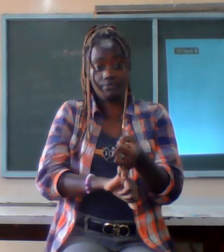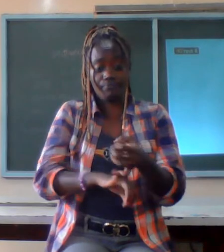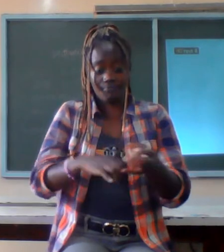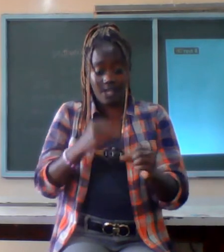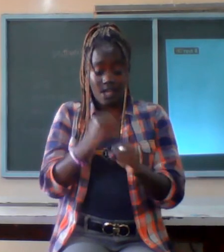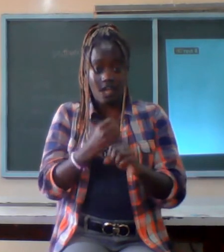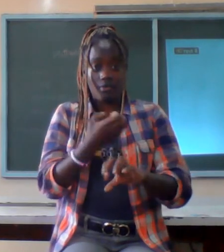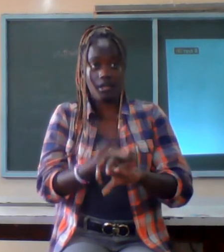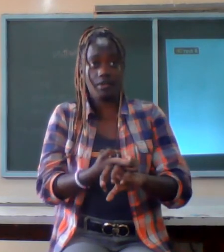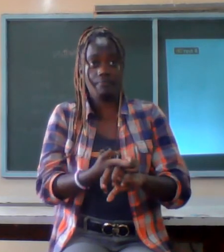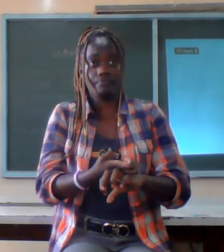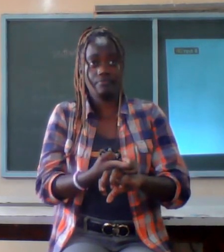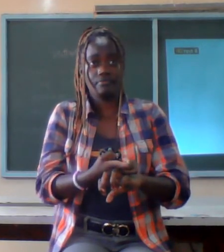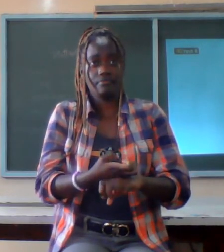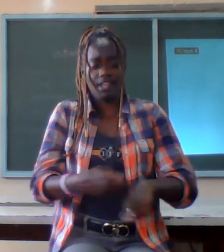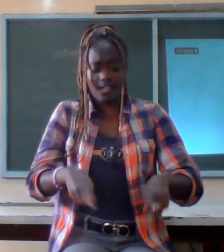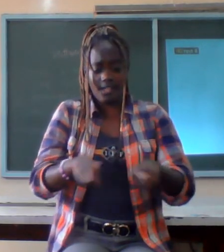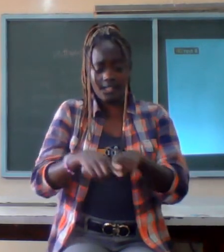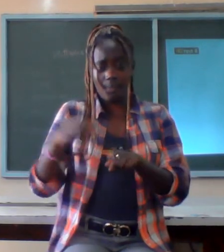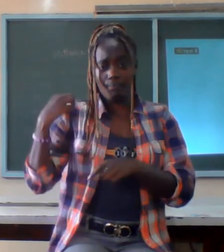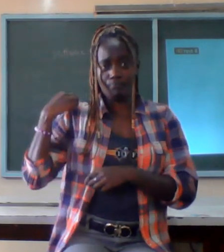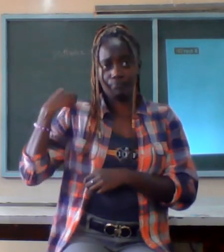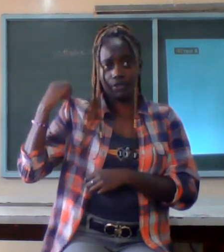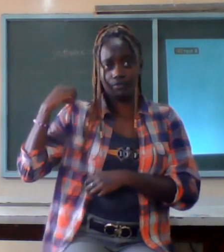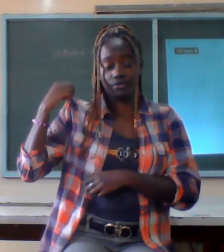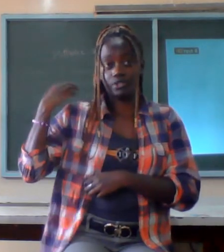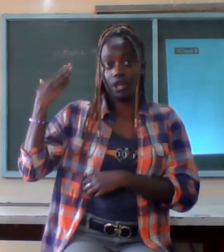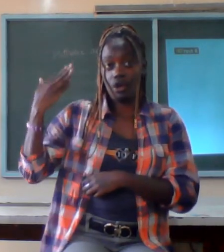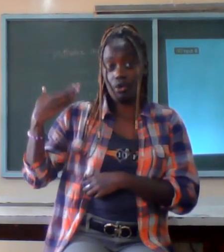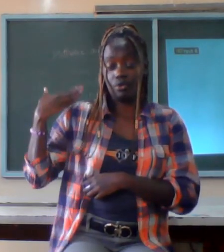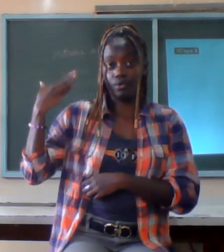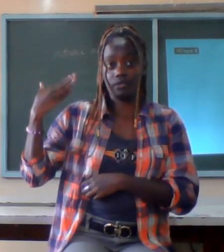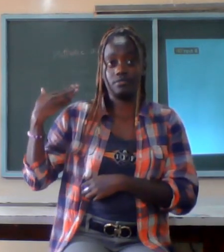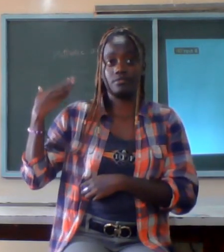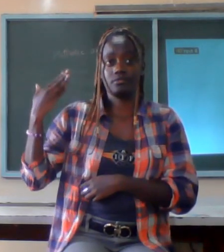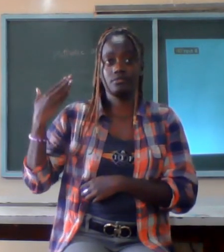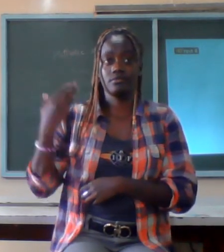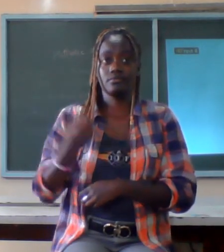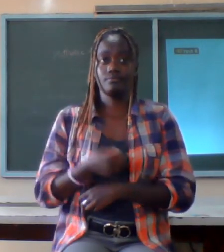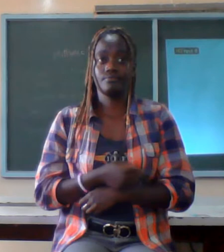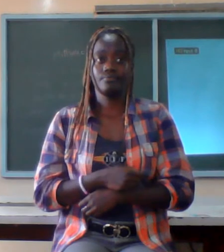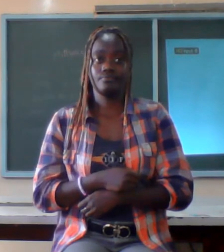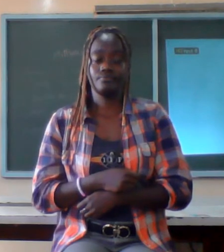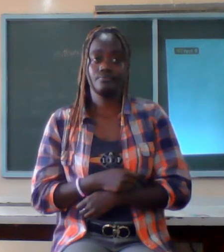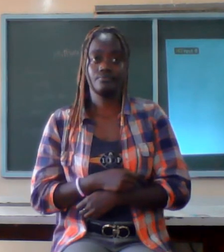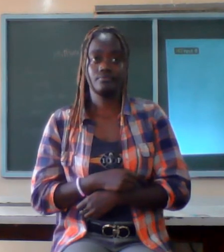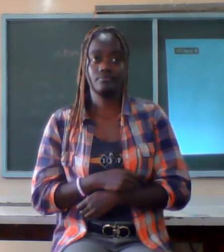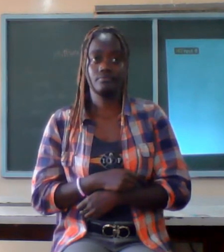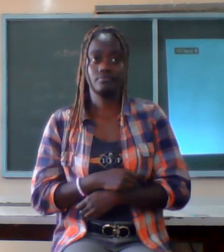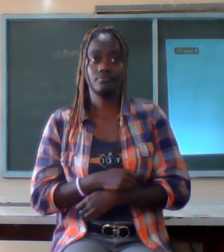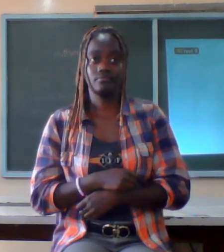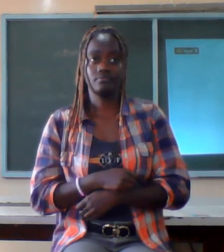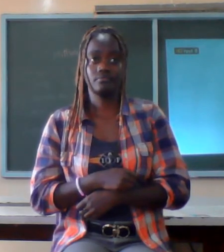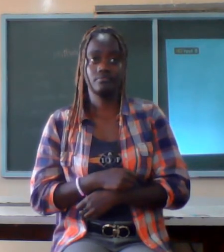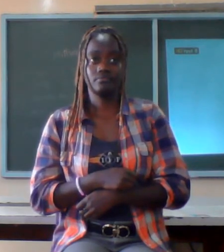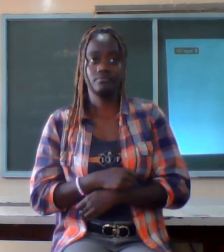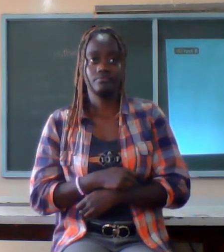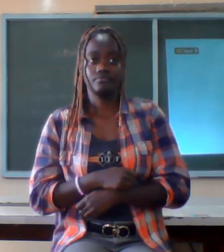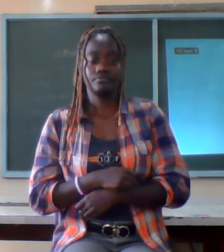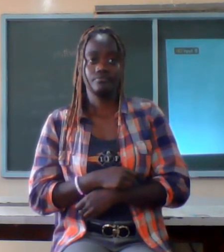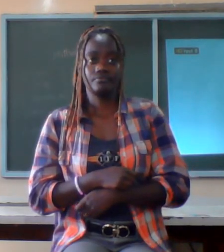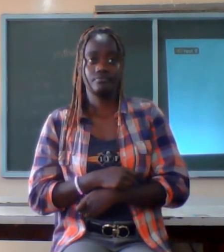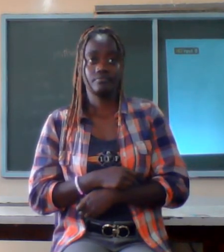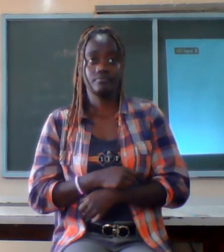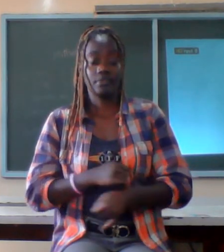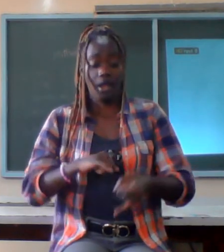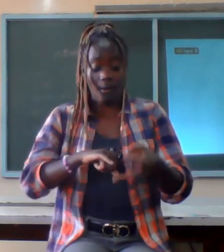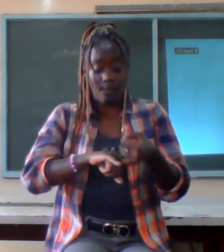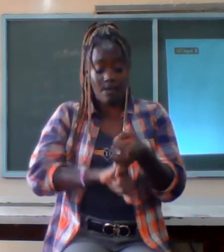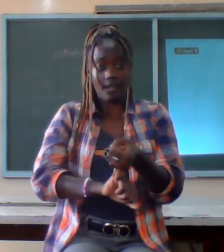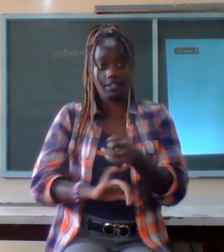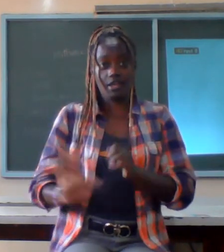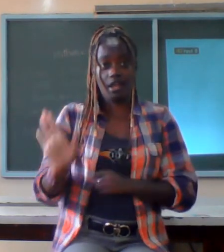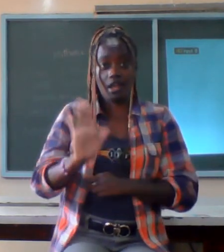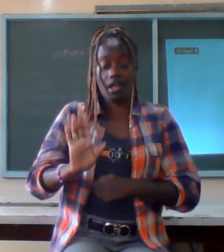here yourself to work daily on it marriage is like a cat that needs proper maintenance